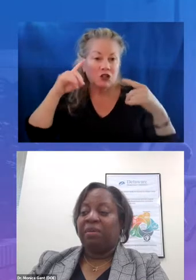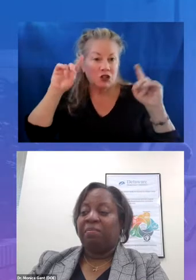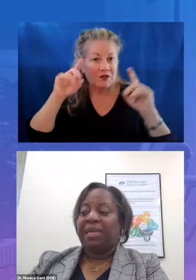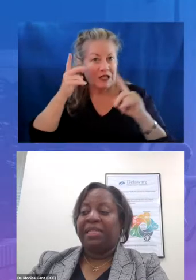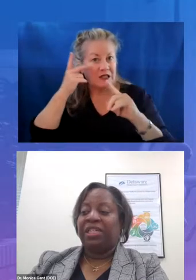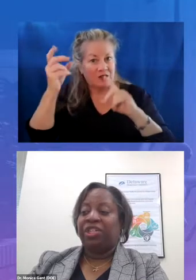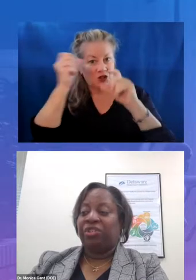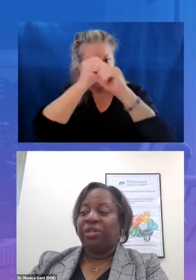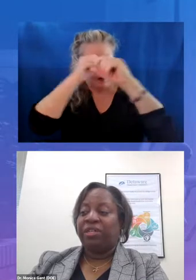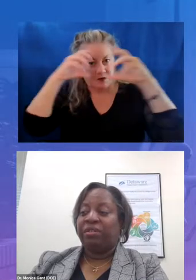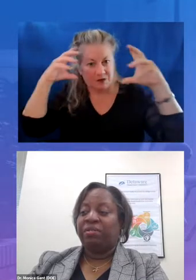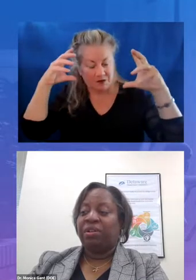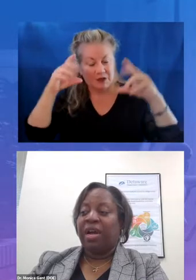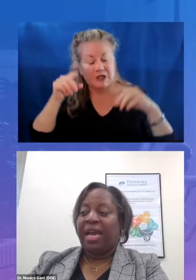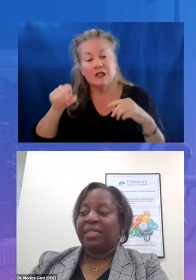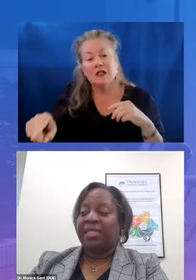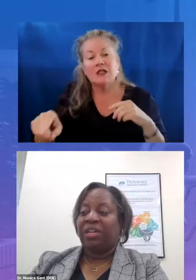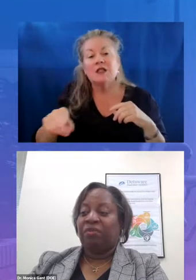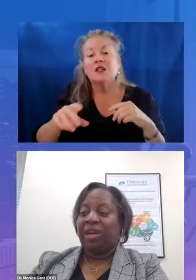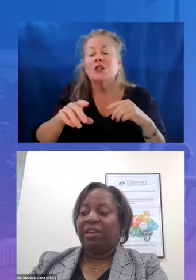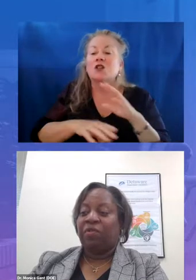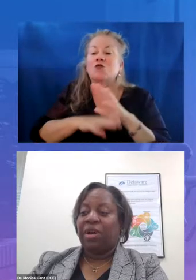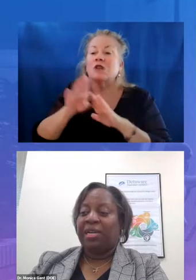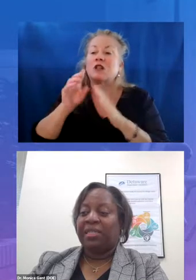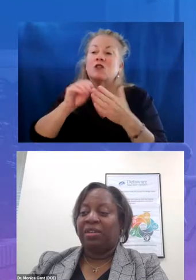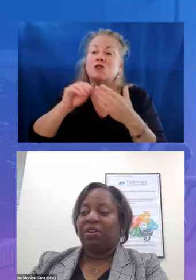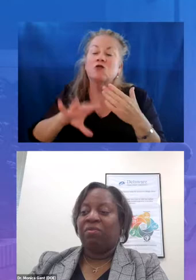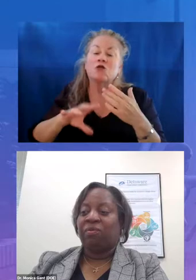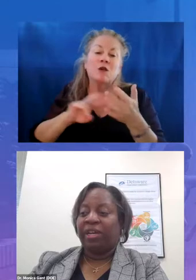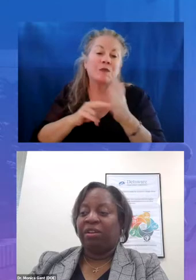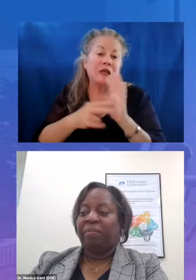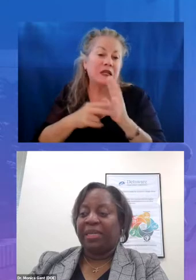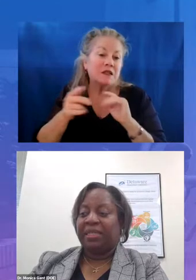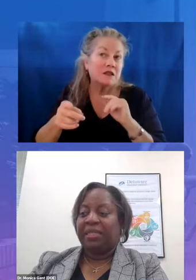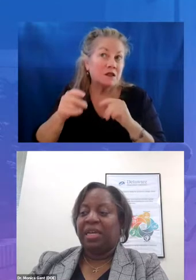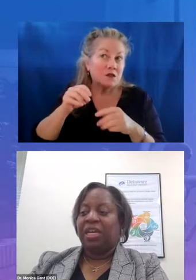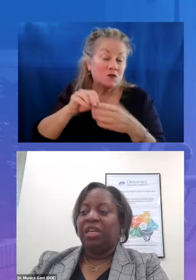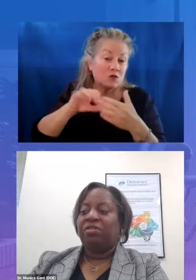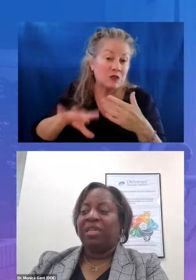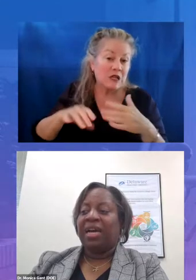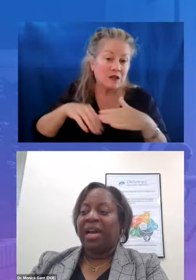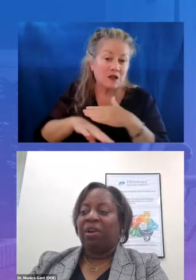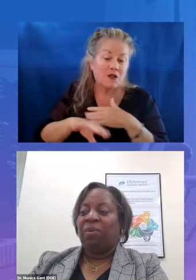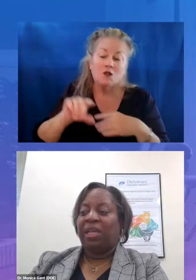means ensuring students are accessing grade level content on a regular basis using high quality